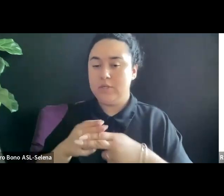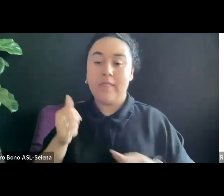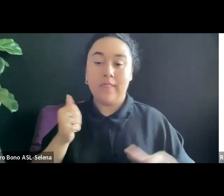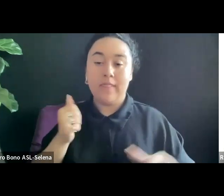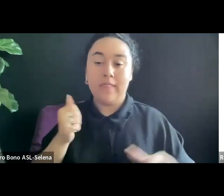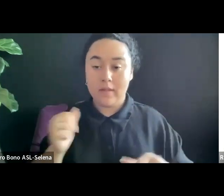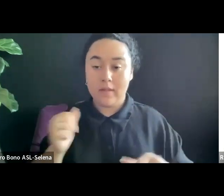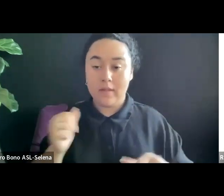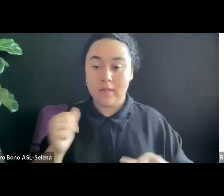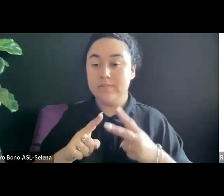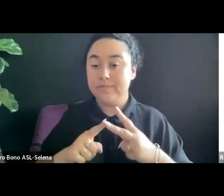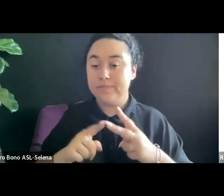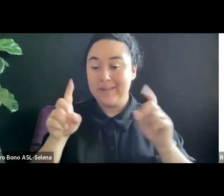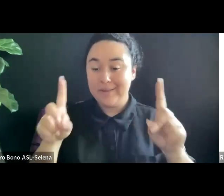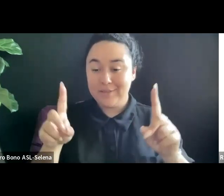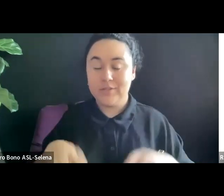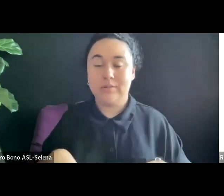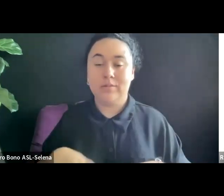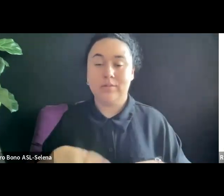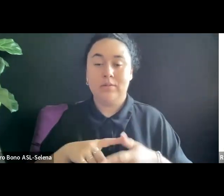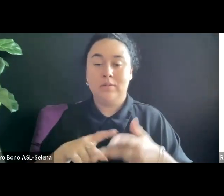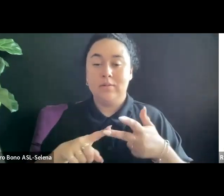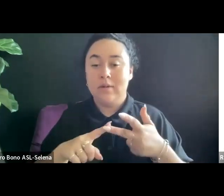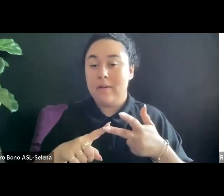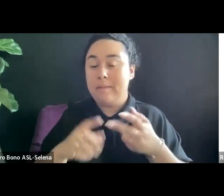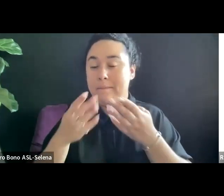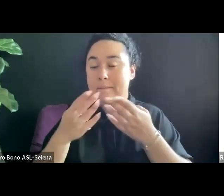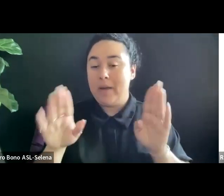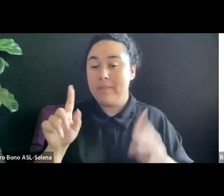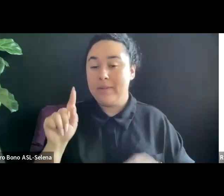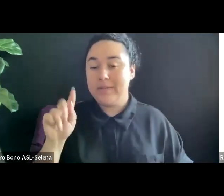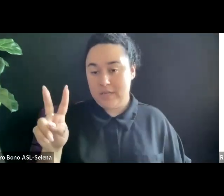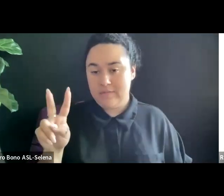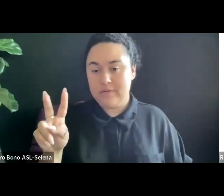TELEVISION, STREAMERS DO NOT USUALLY MARKET ONE PARTICULAR FILM.